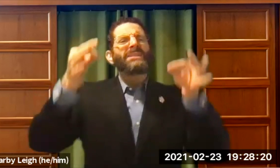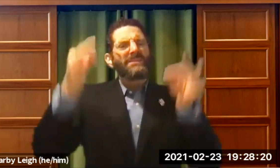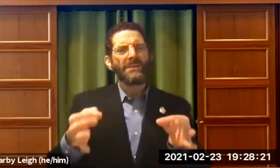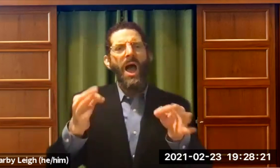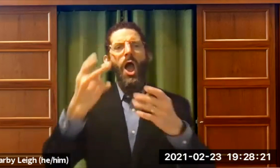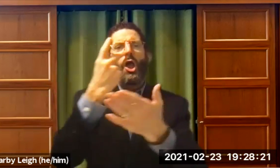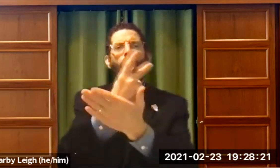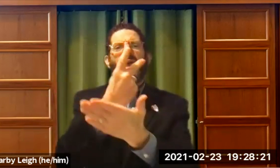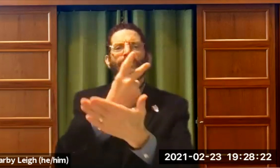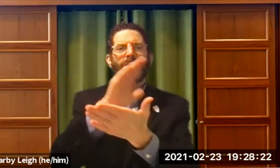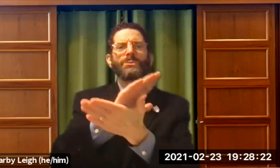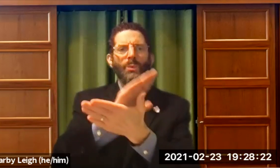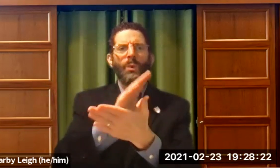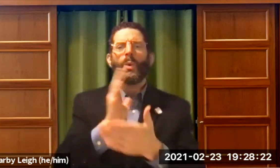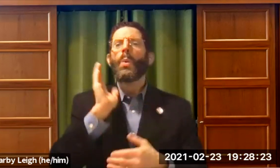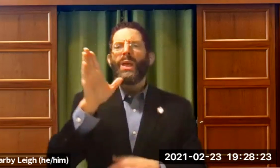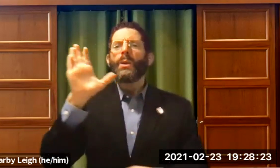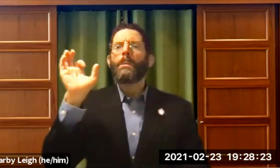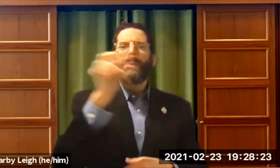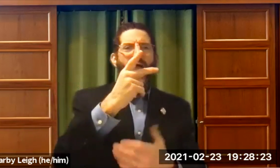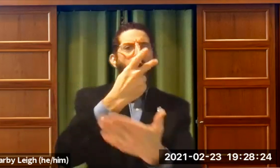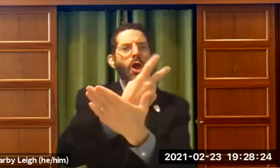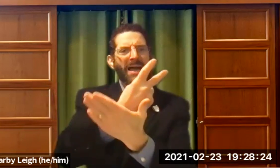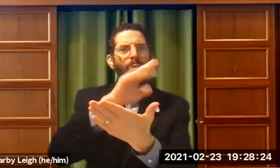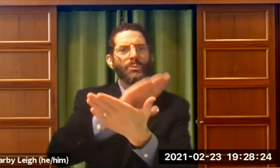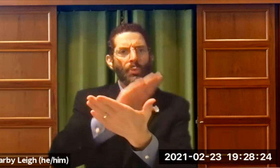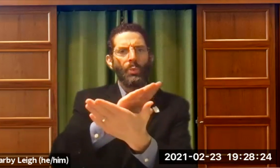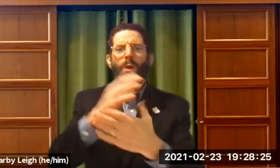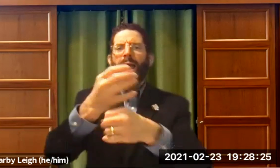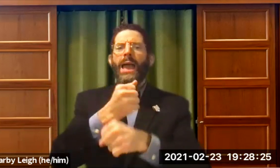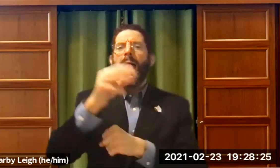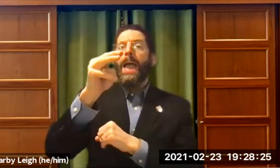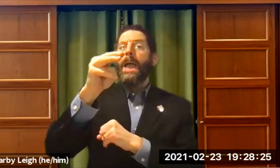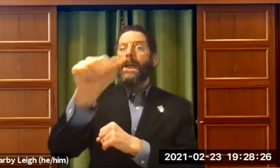Until there came a point where decide today go back to graduate